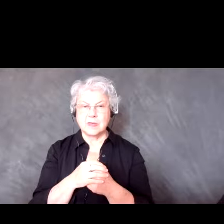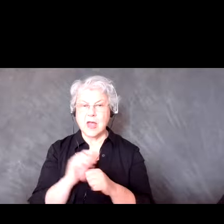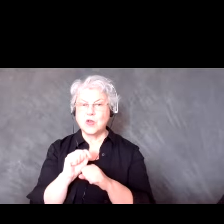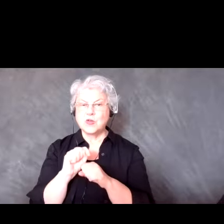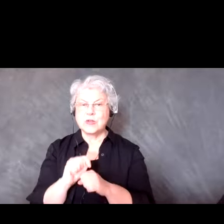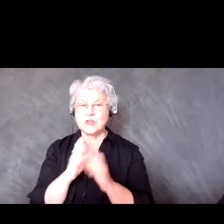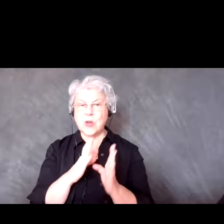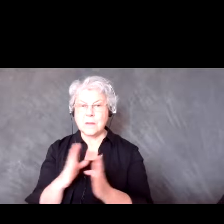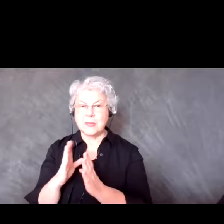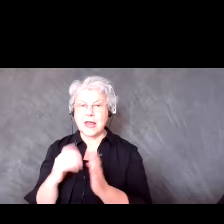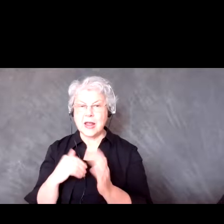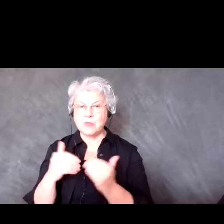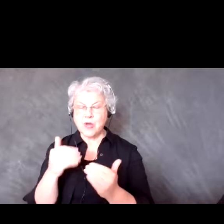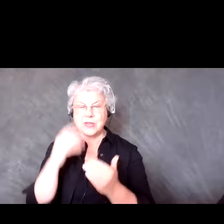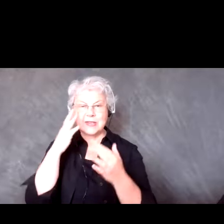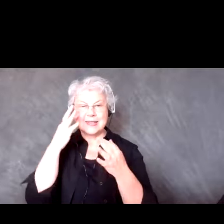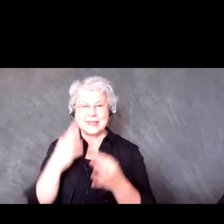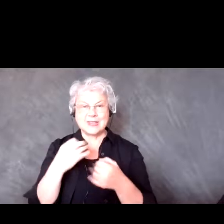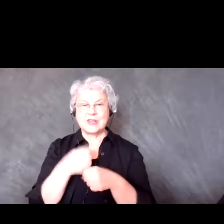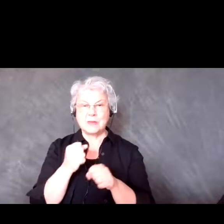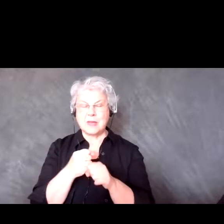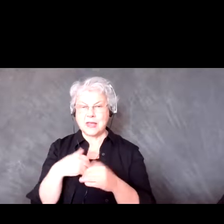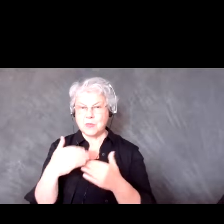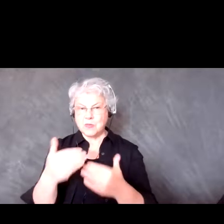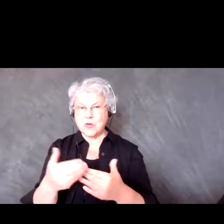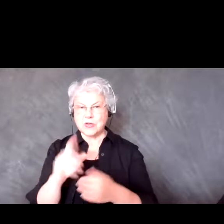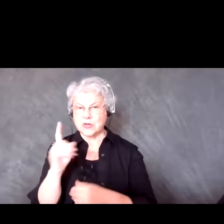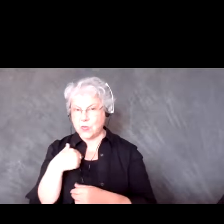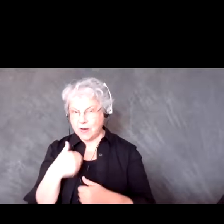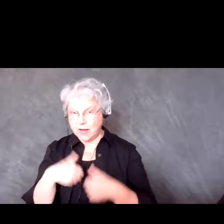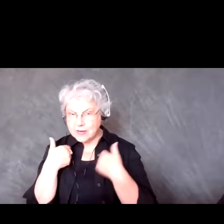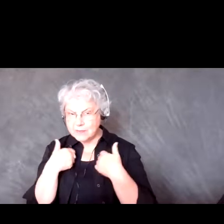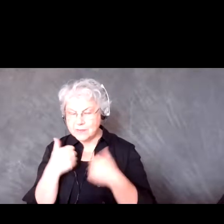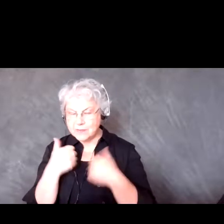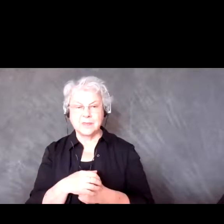process, a decision making process that I use from where I’m from, and it actually has a lot to do